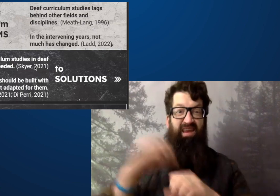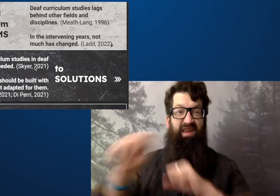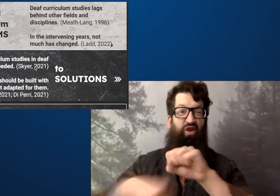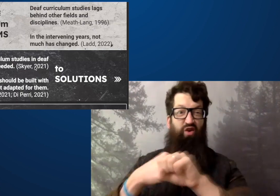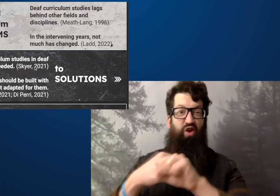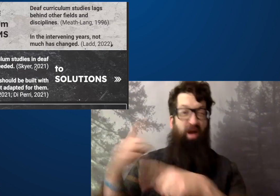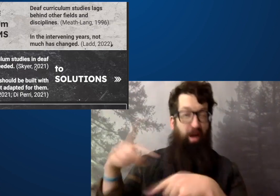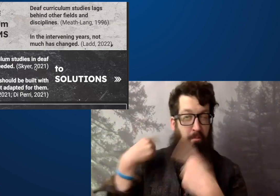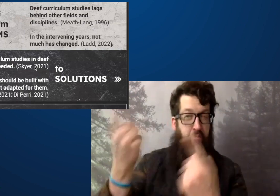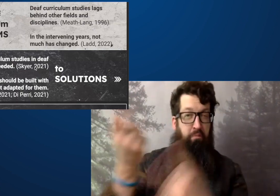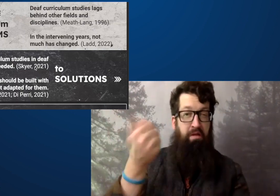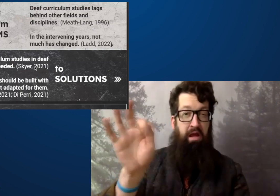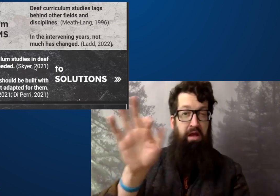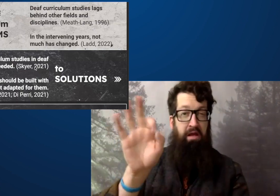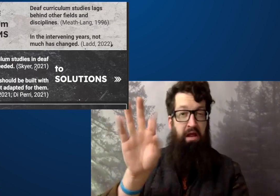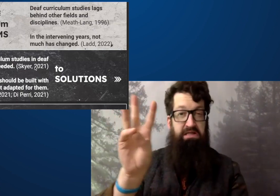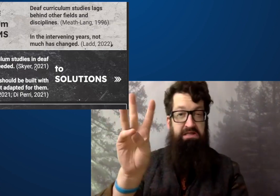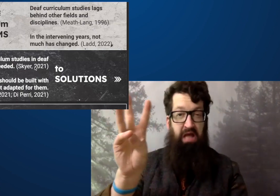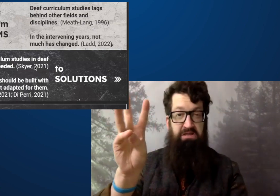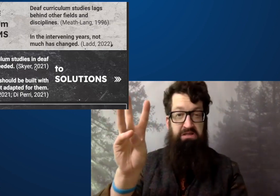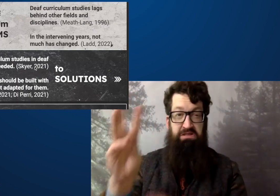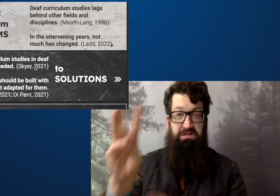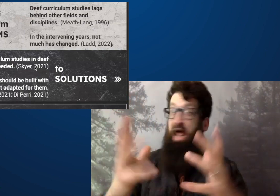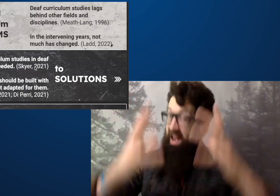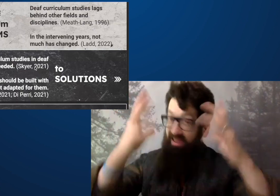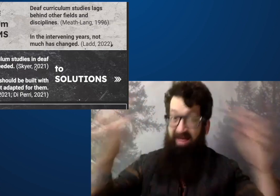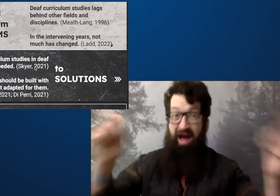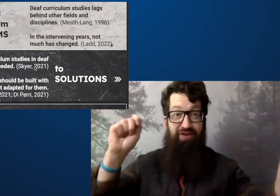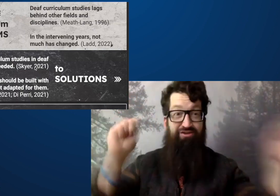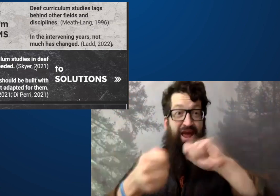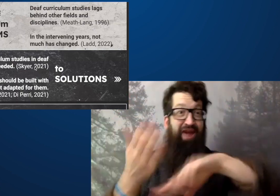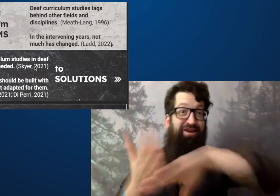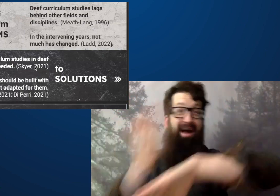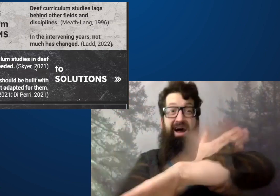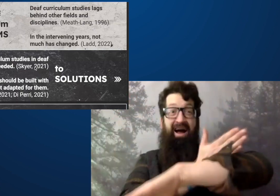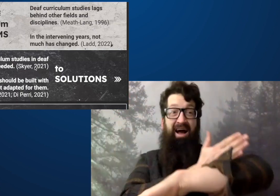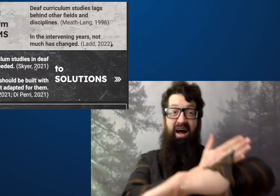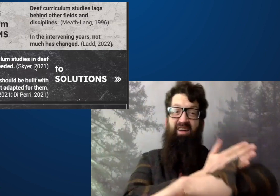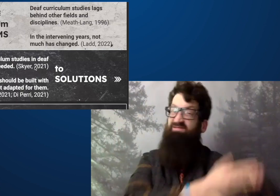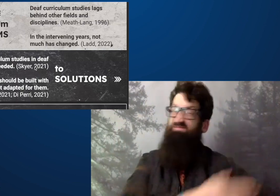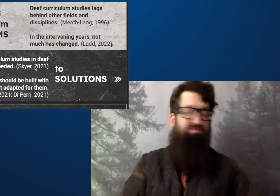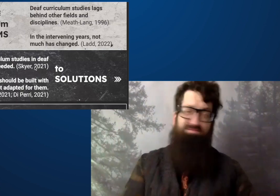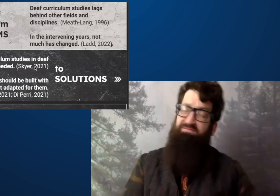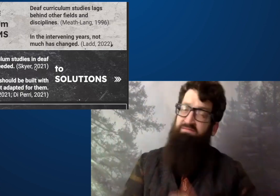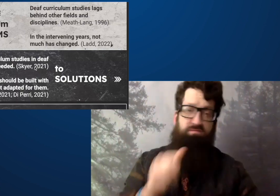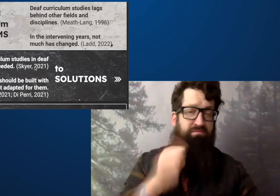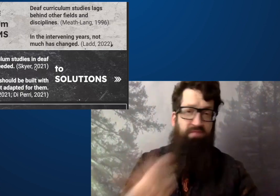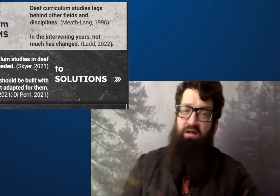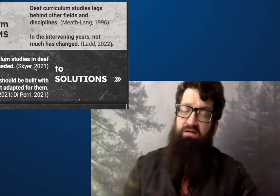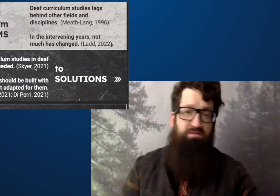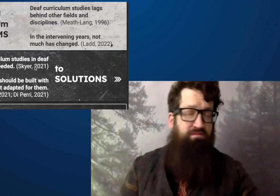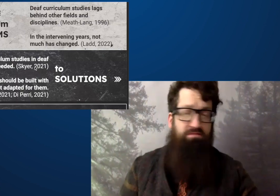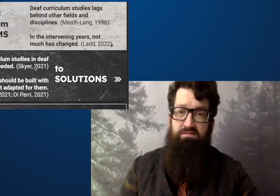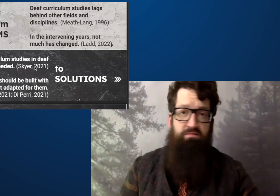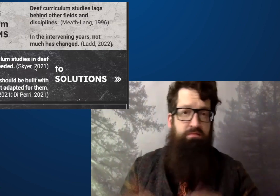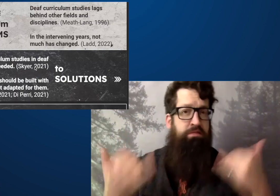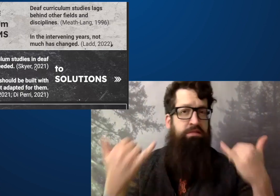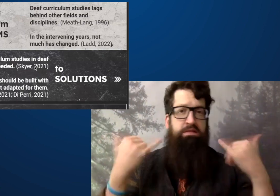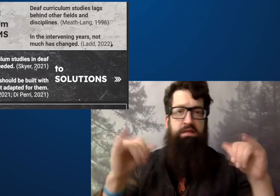This person spoke about that, and we thought, since 1996, how much change could there be?